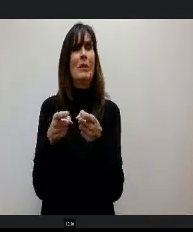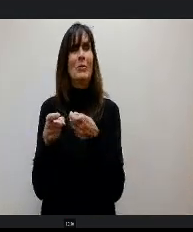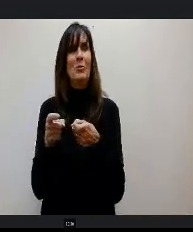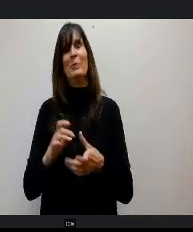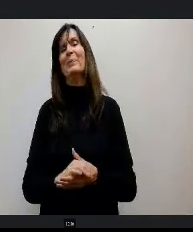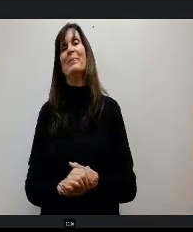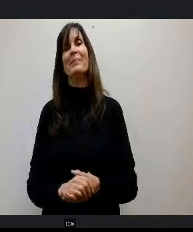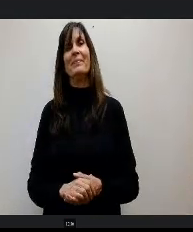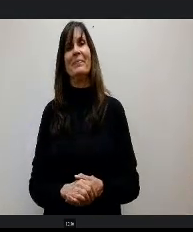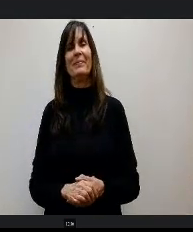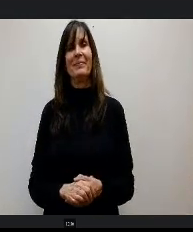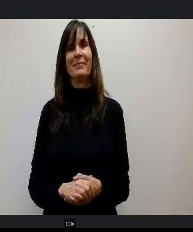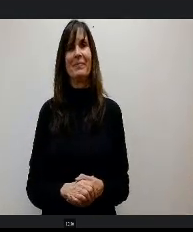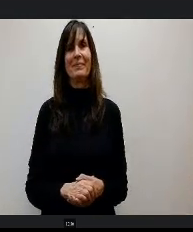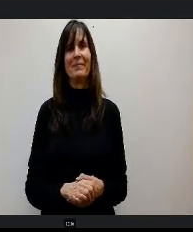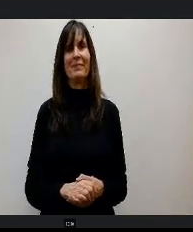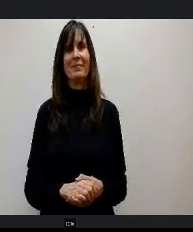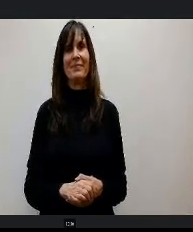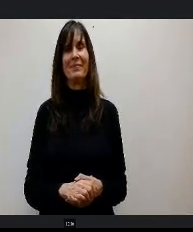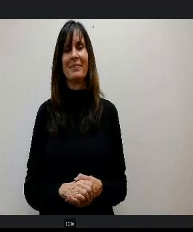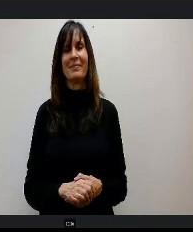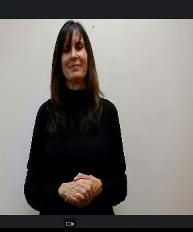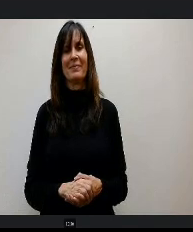Dang. Very detailed